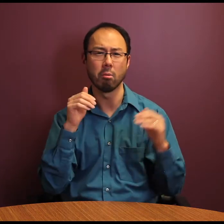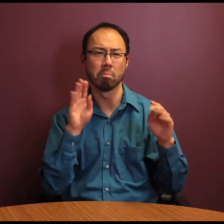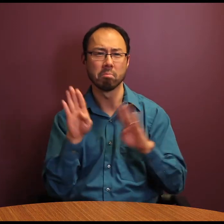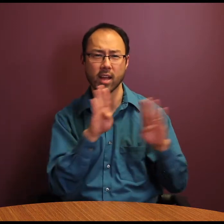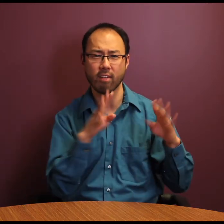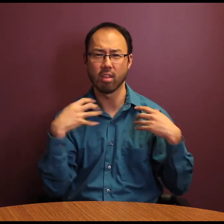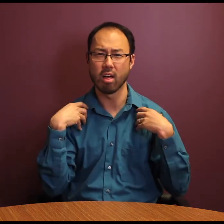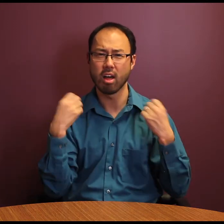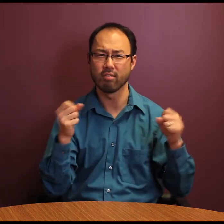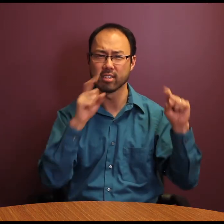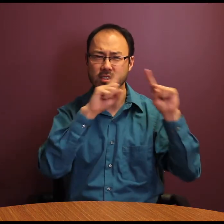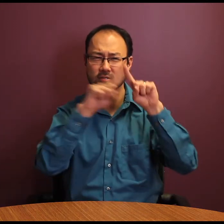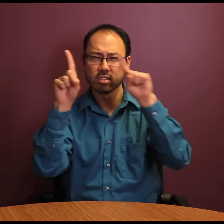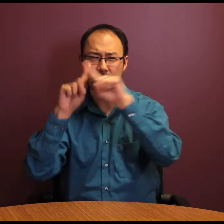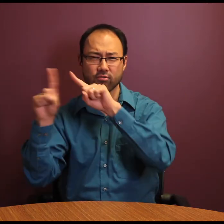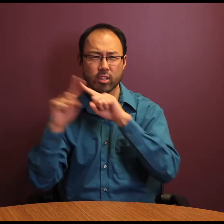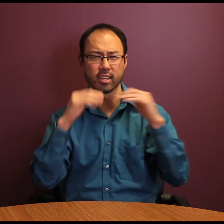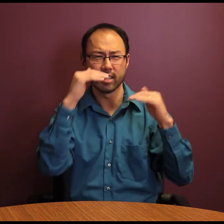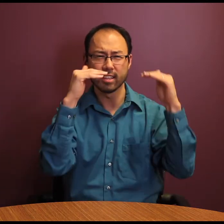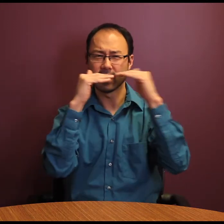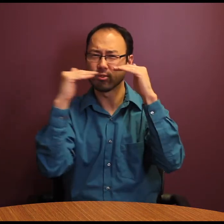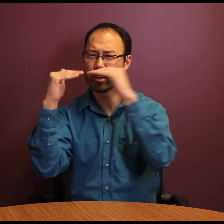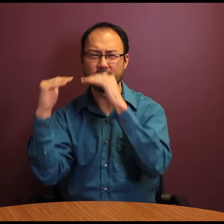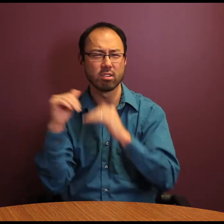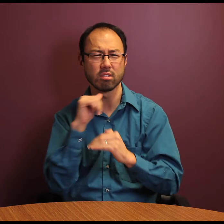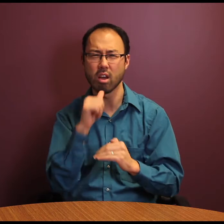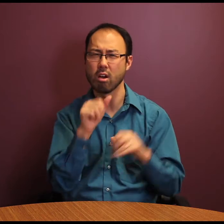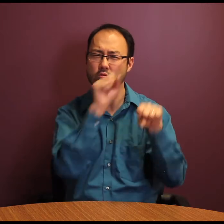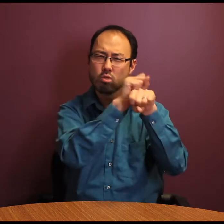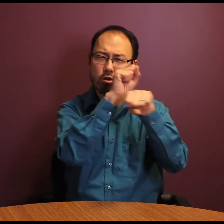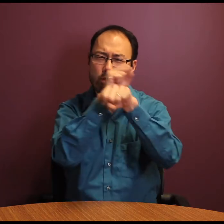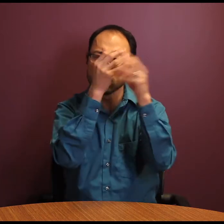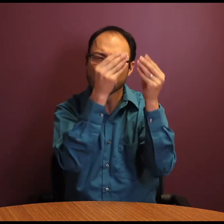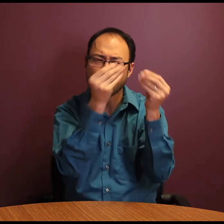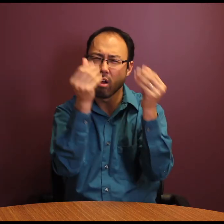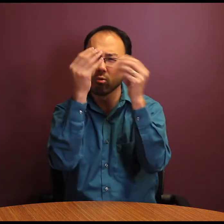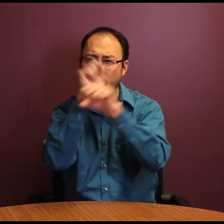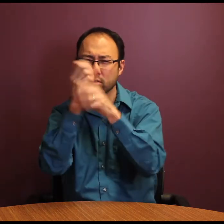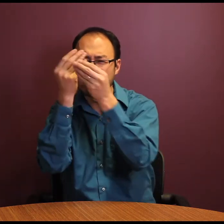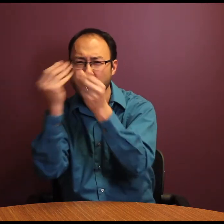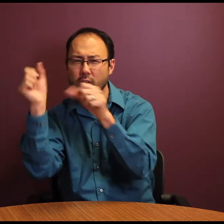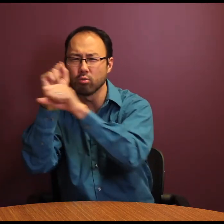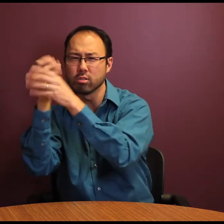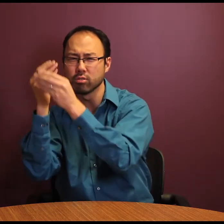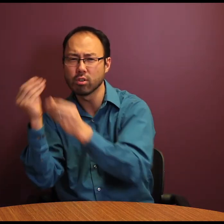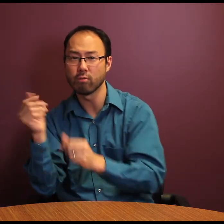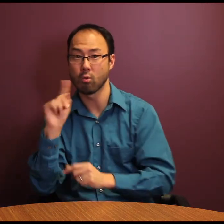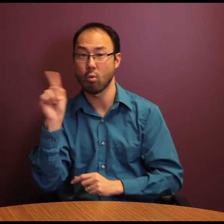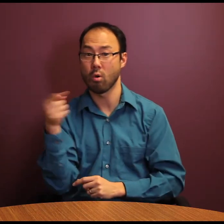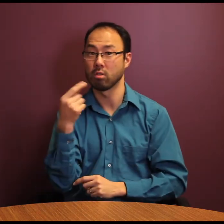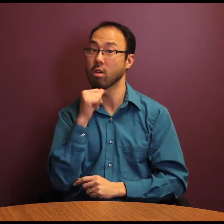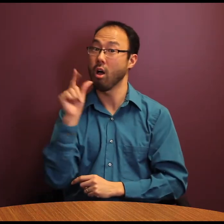disparities experienced by Deaf people in Massachusetts and beyond.